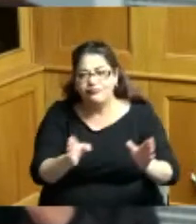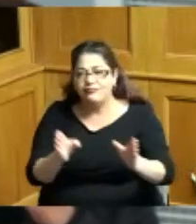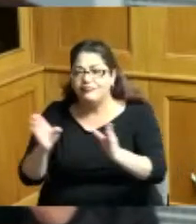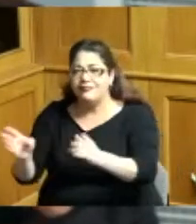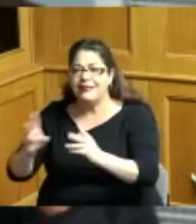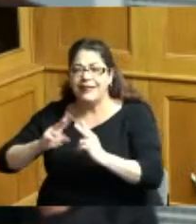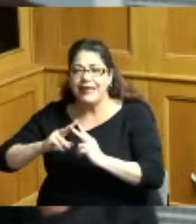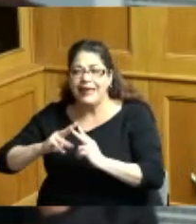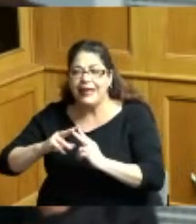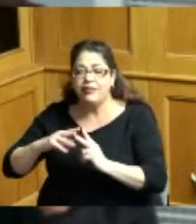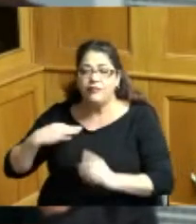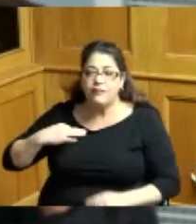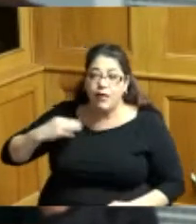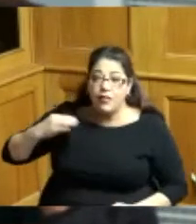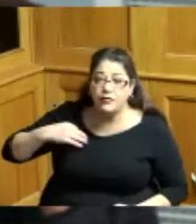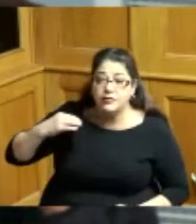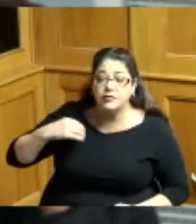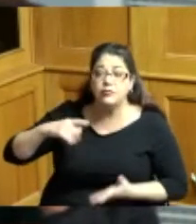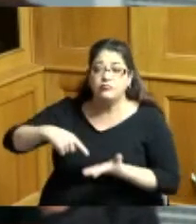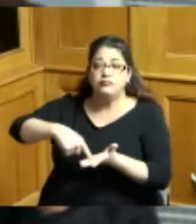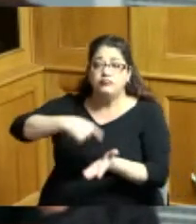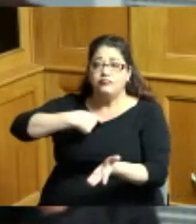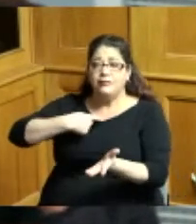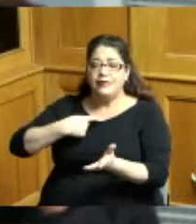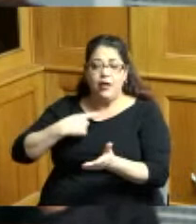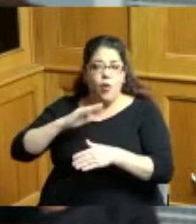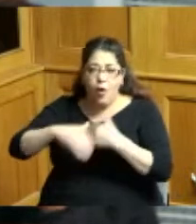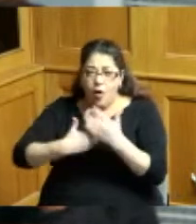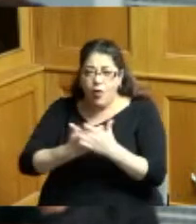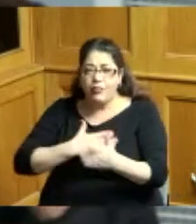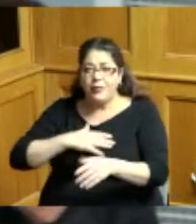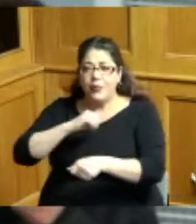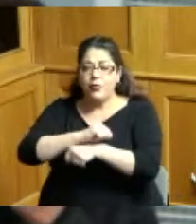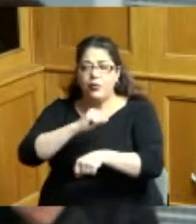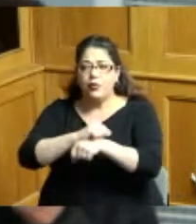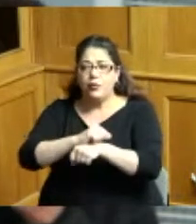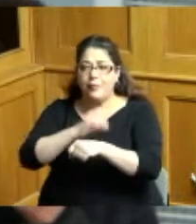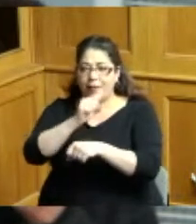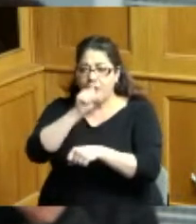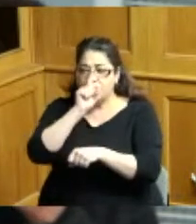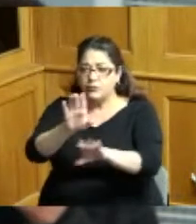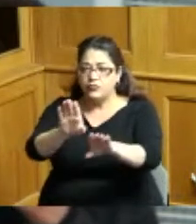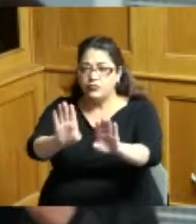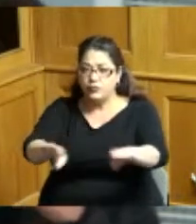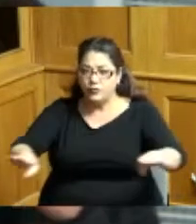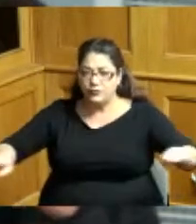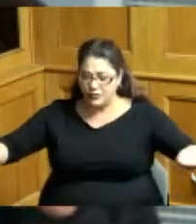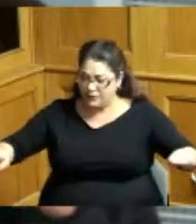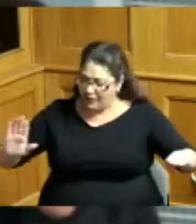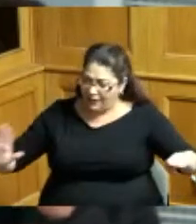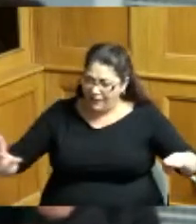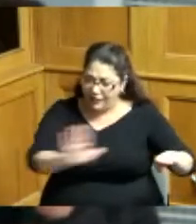or volunteer work to making sure that the lives of our kids become paramount of paramount importance